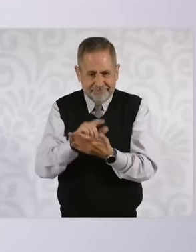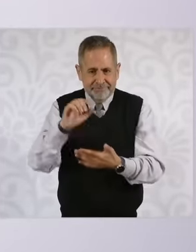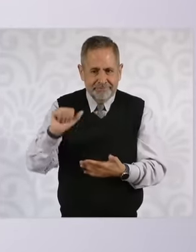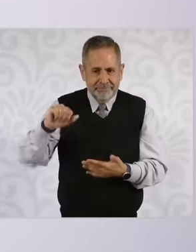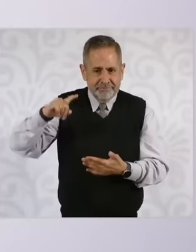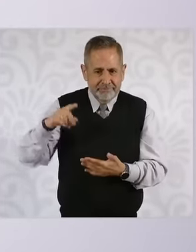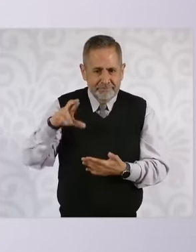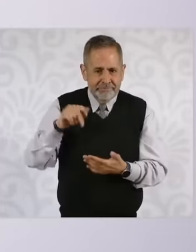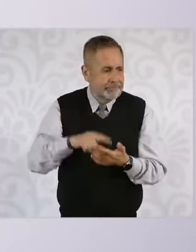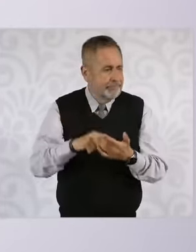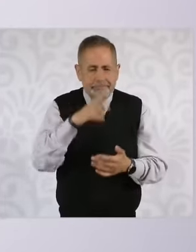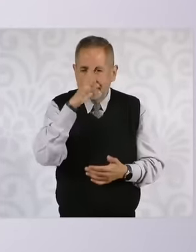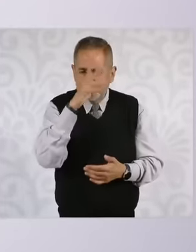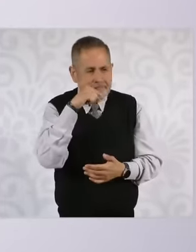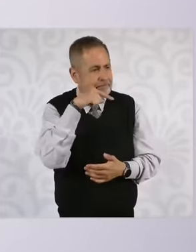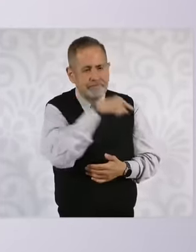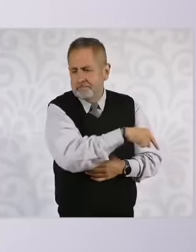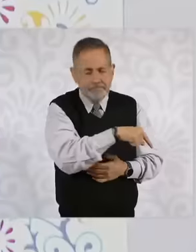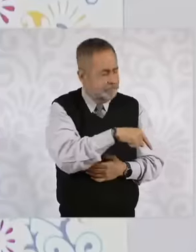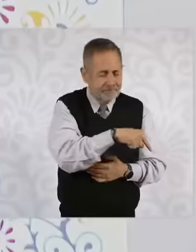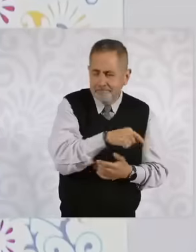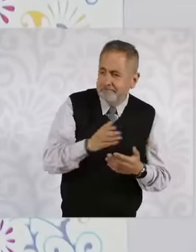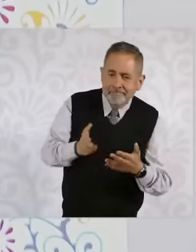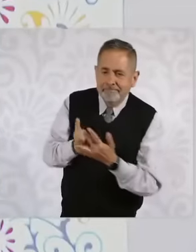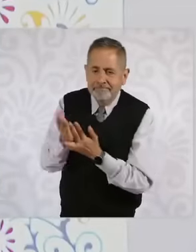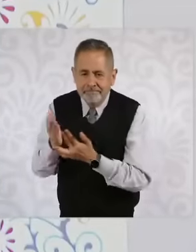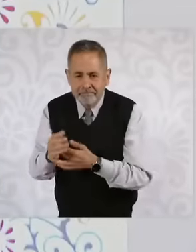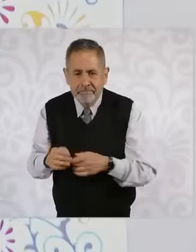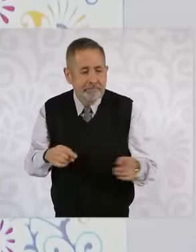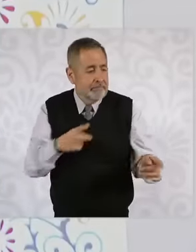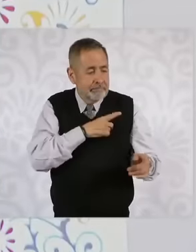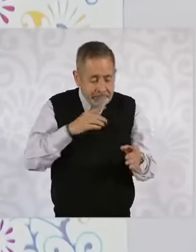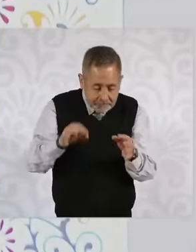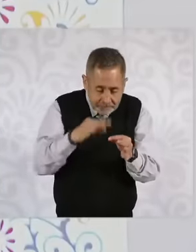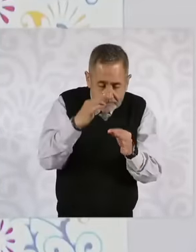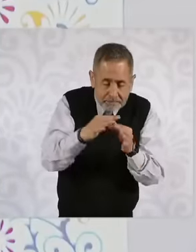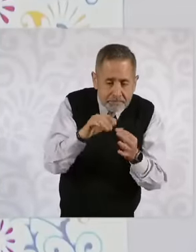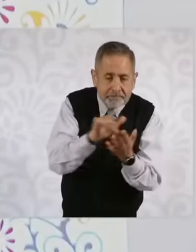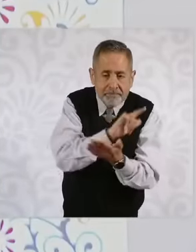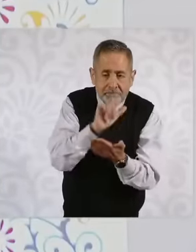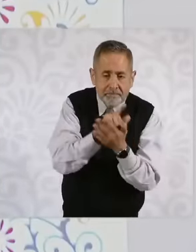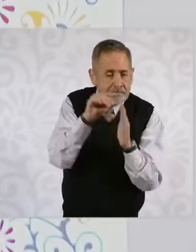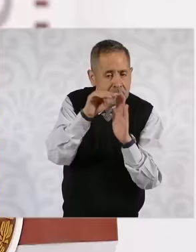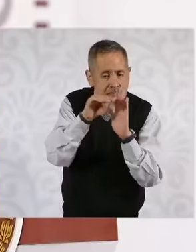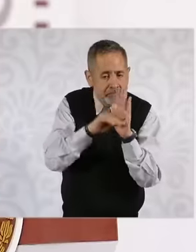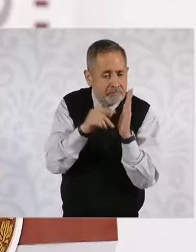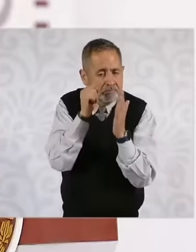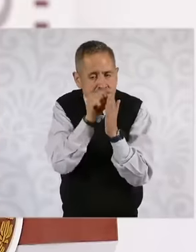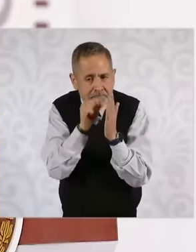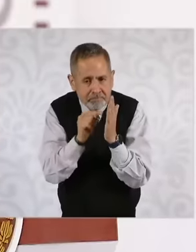does not have any powers. They have to comply with the law. So how does it admit an Amparo